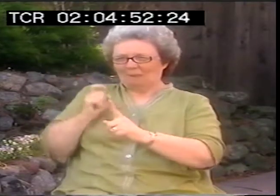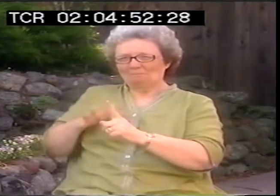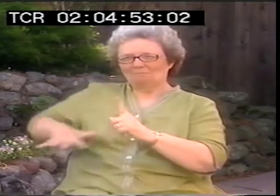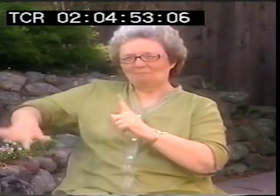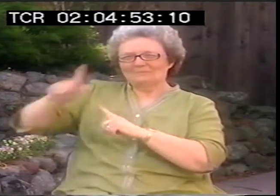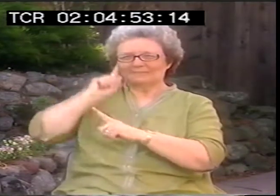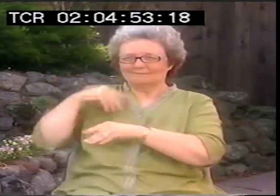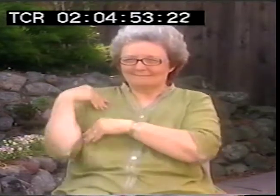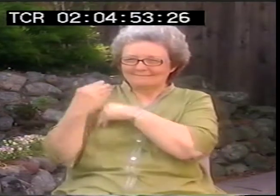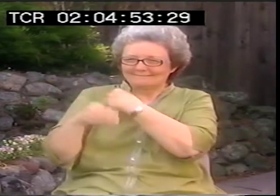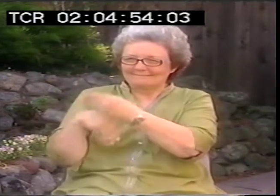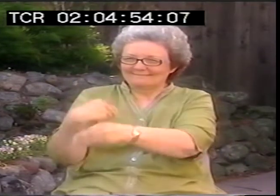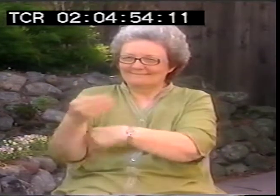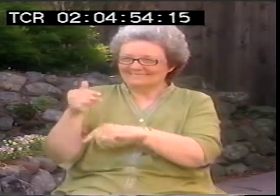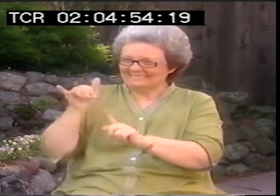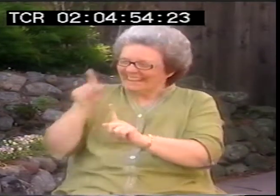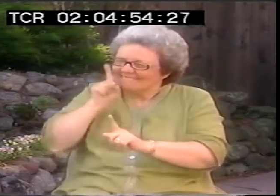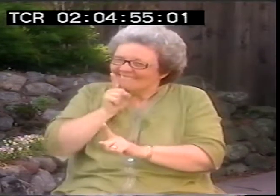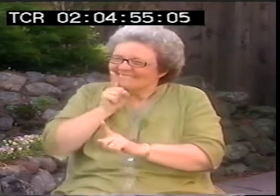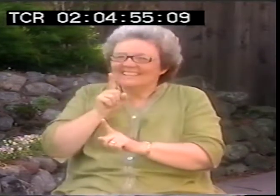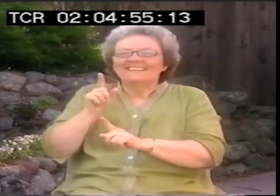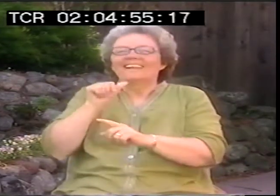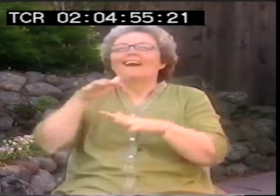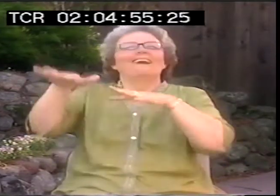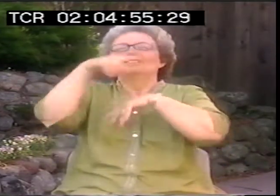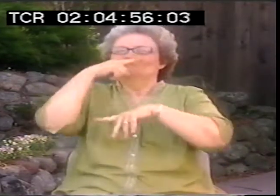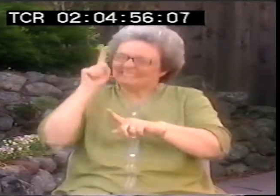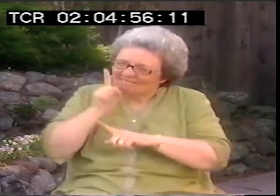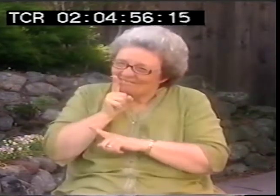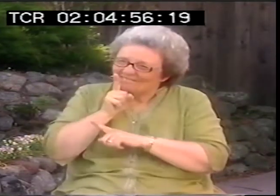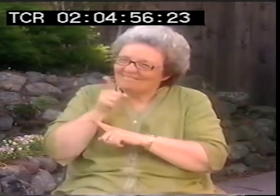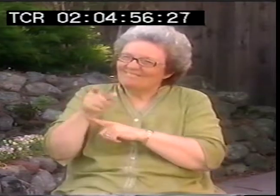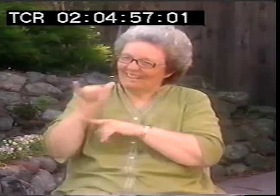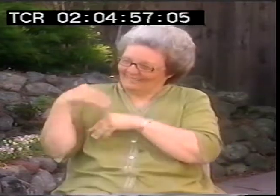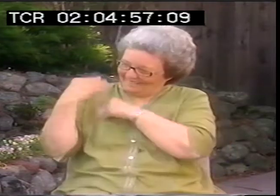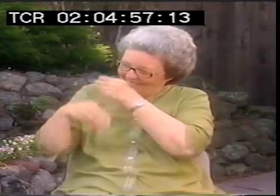When you create ASL poetry from ASL, it's coming from a deaf lineage.